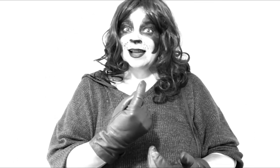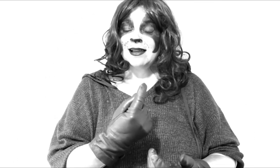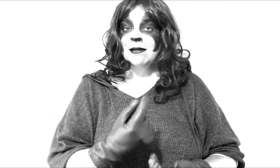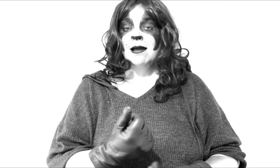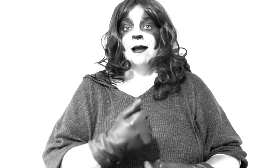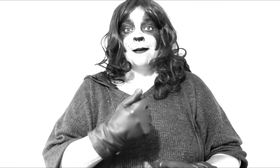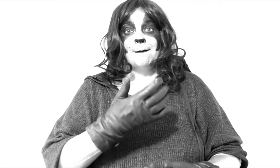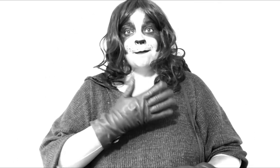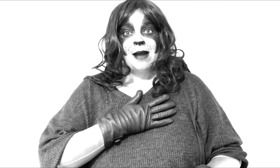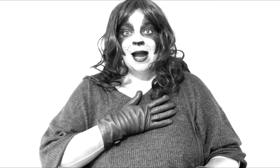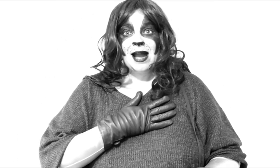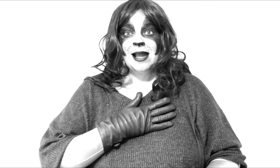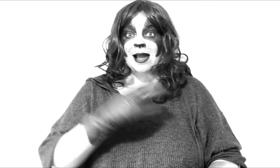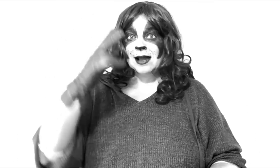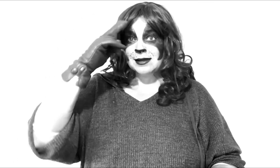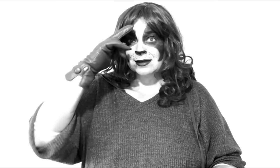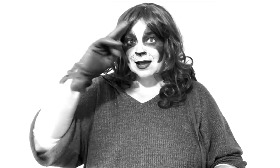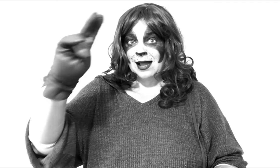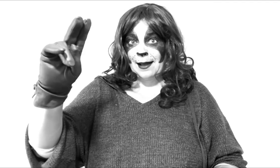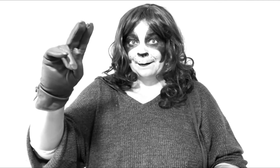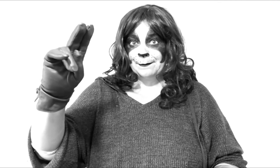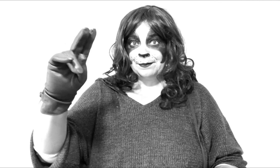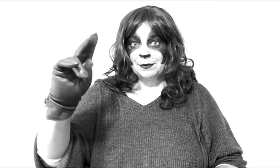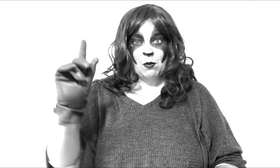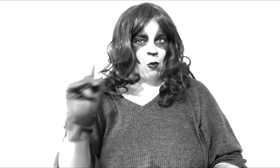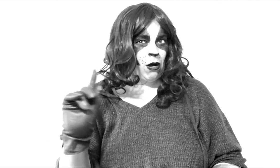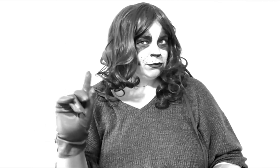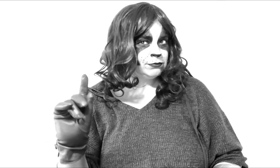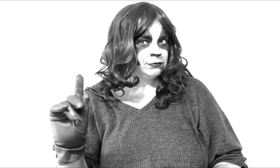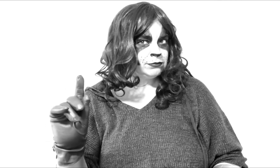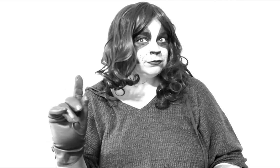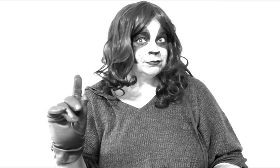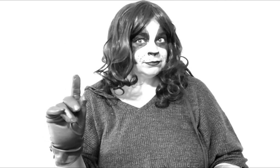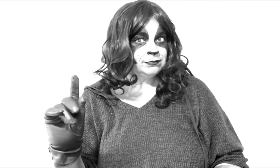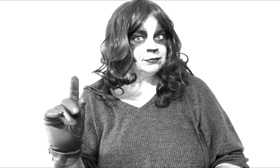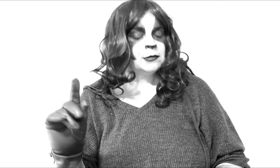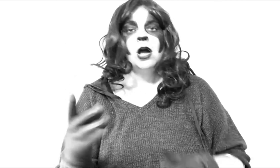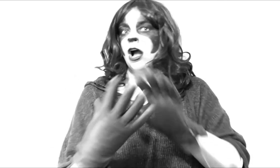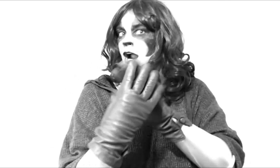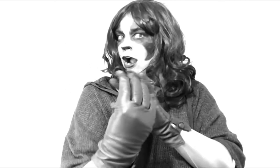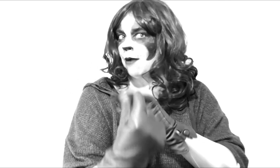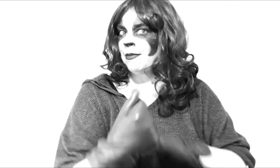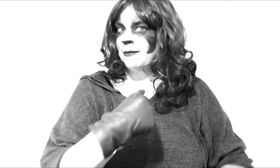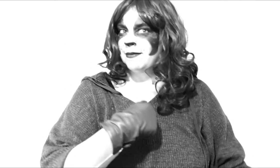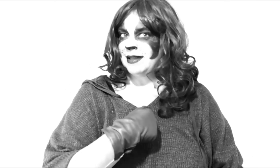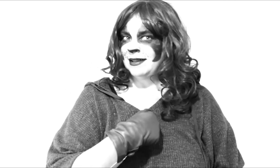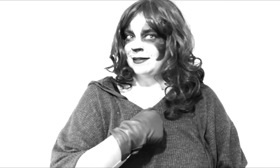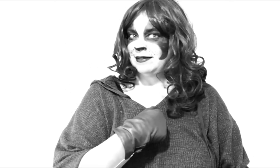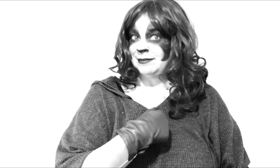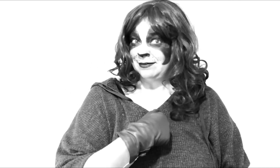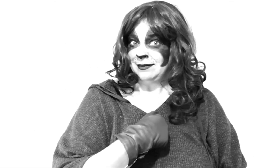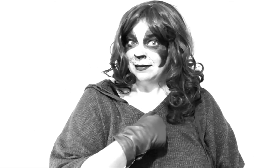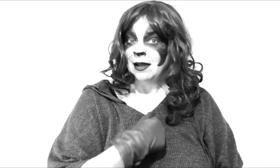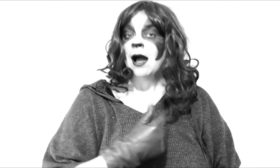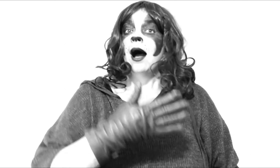"My Name (is) What ?" Copy me.